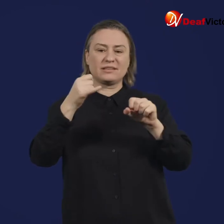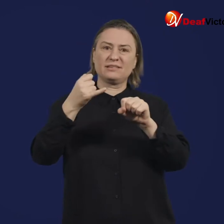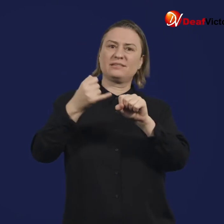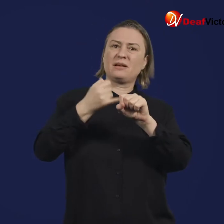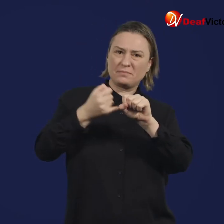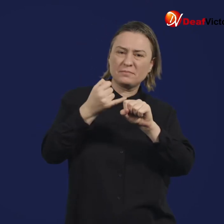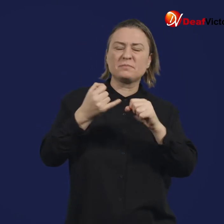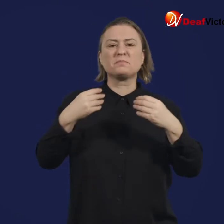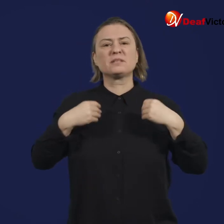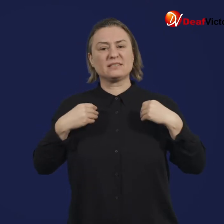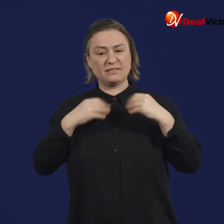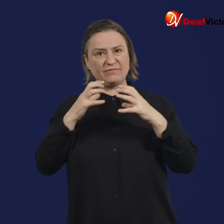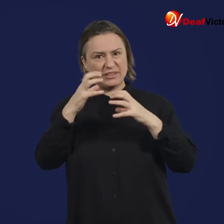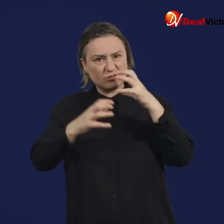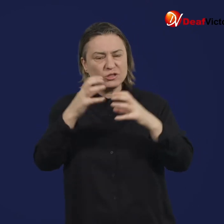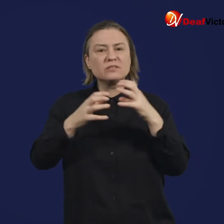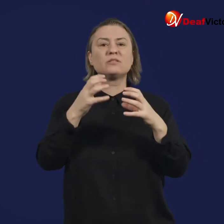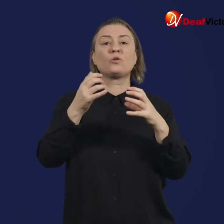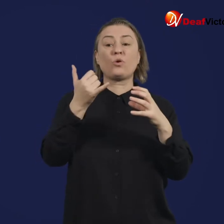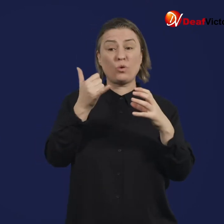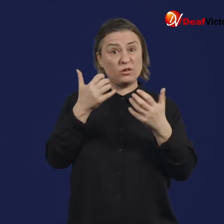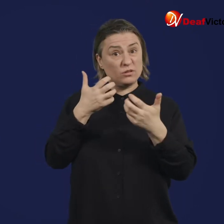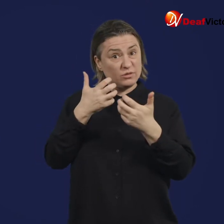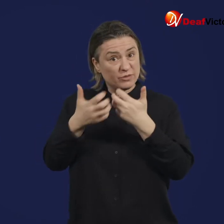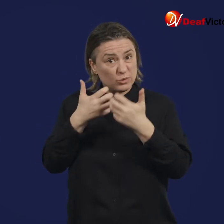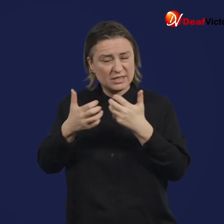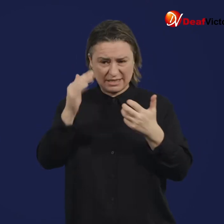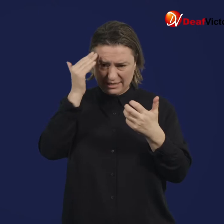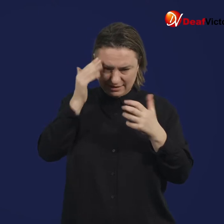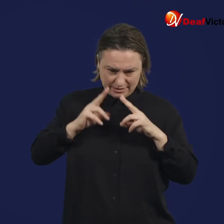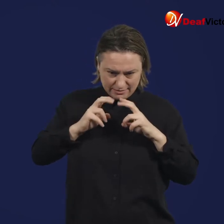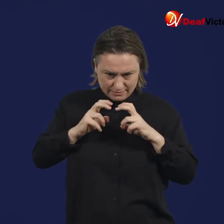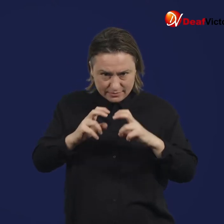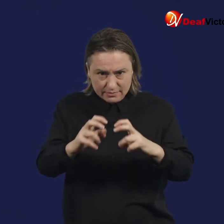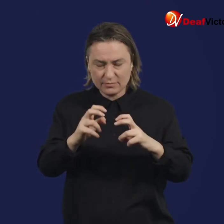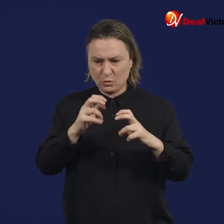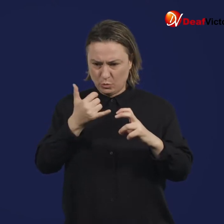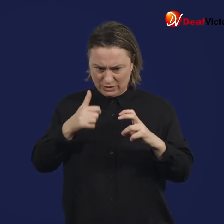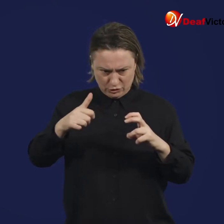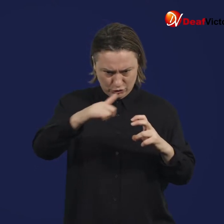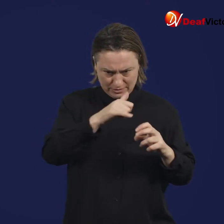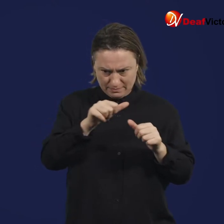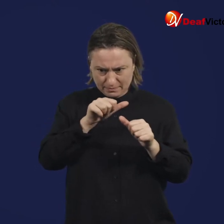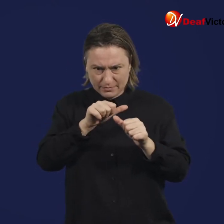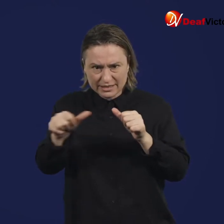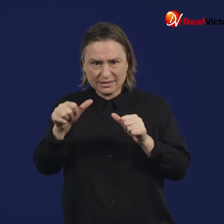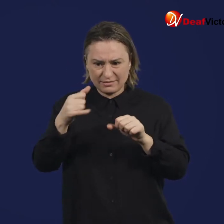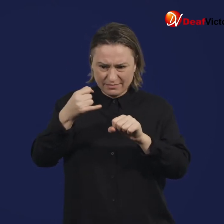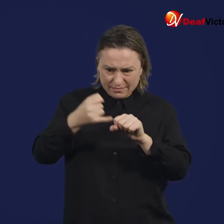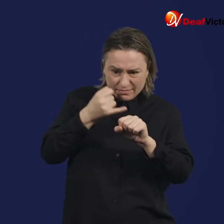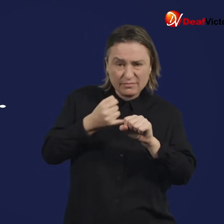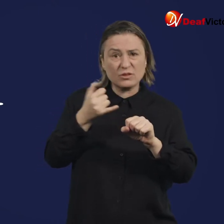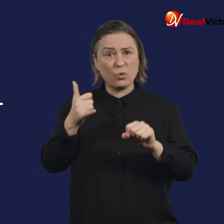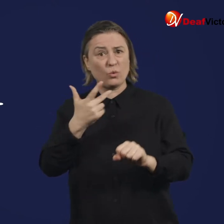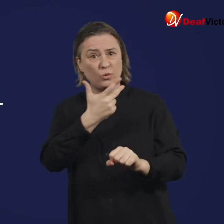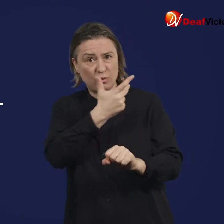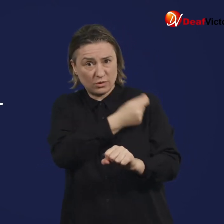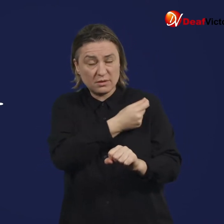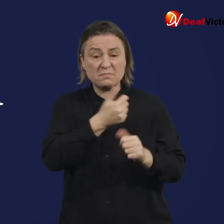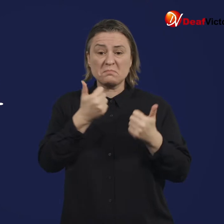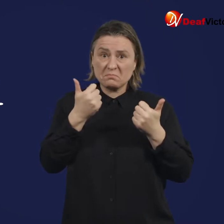Pharmaceutical companies and universities around the globe worked tirelessly to research and develop suitable vaccines.